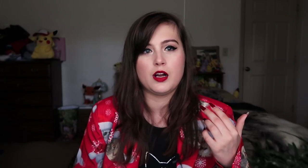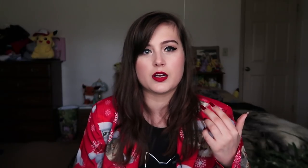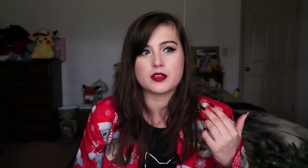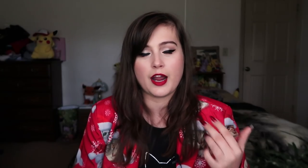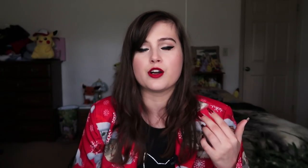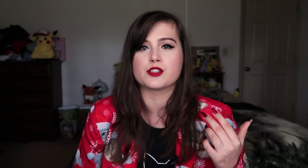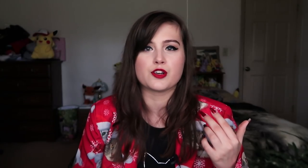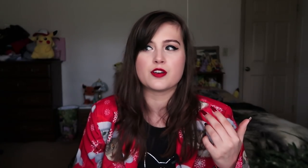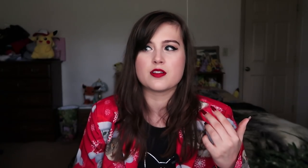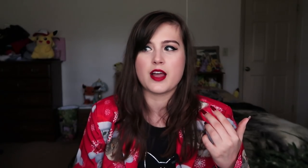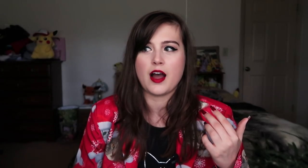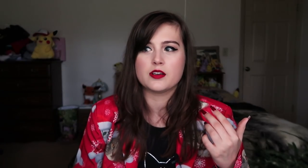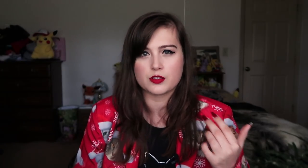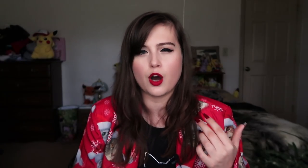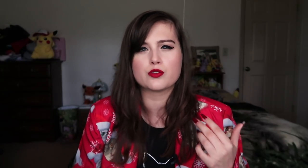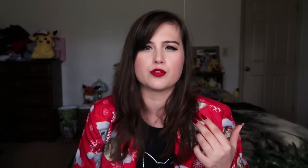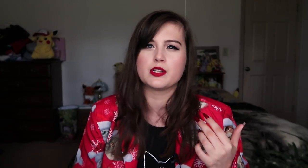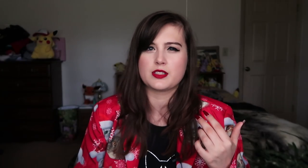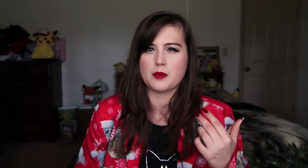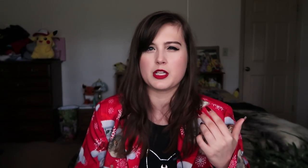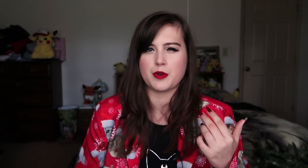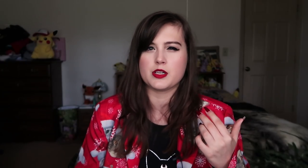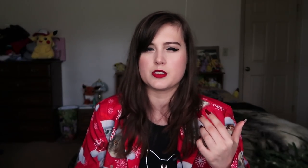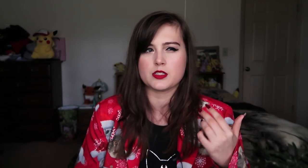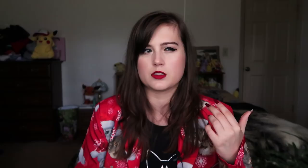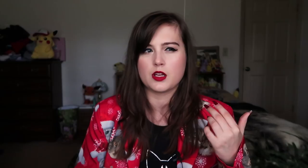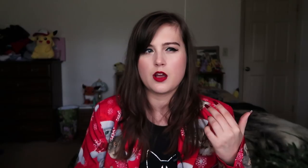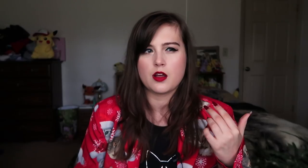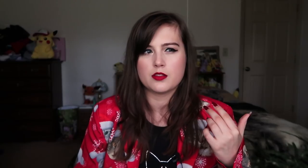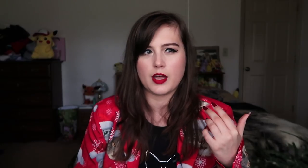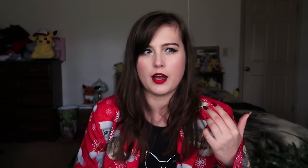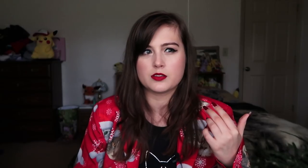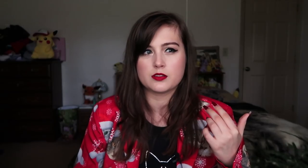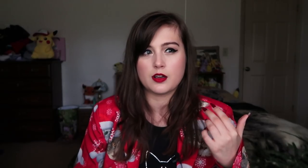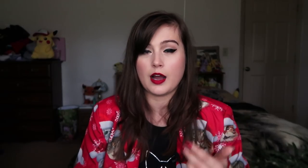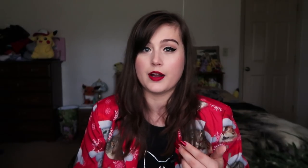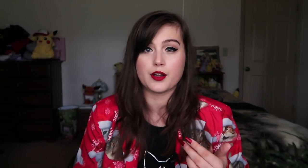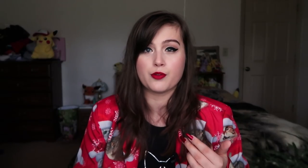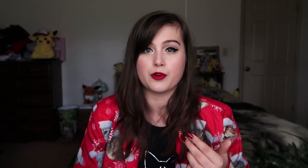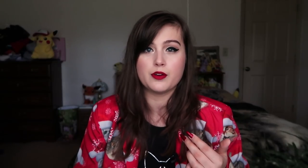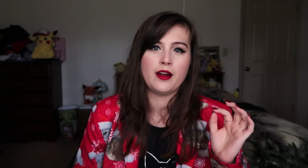a character that goes through the same experiences that I had to go through,